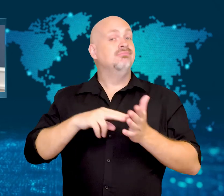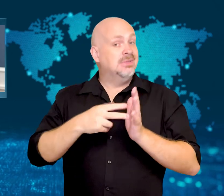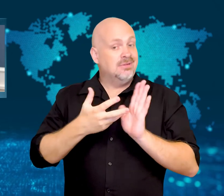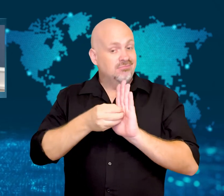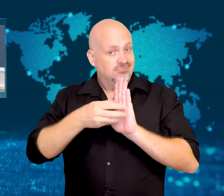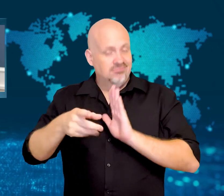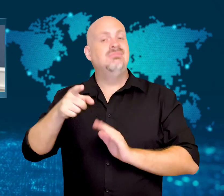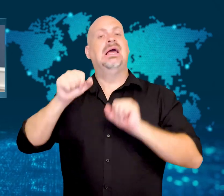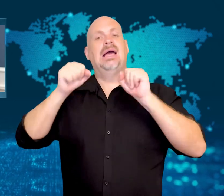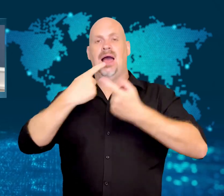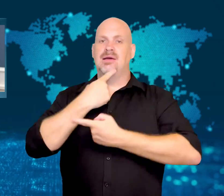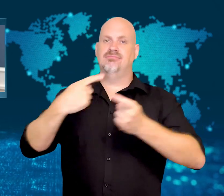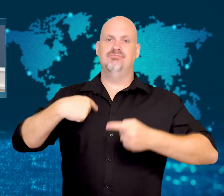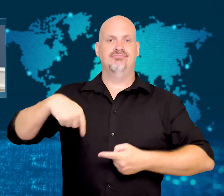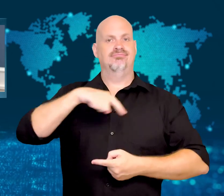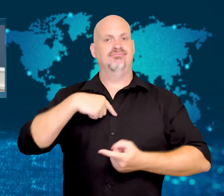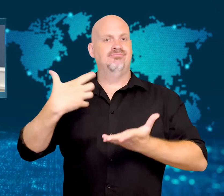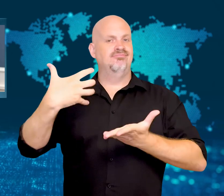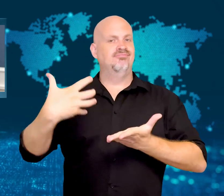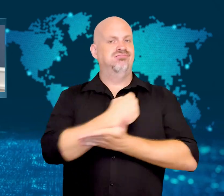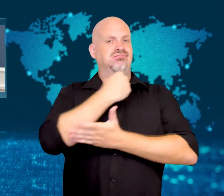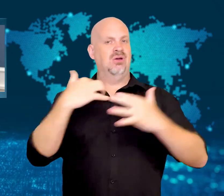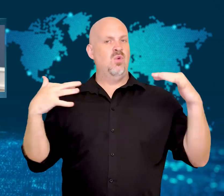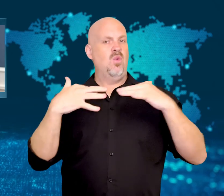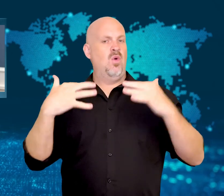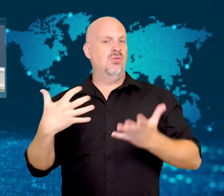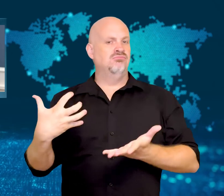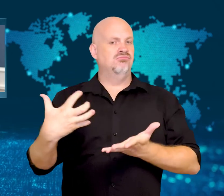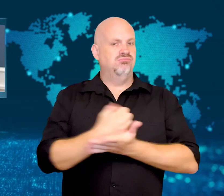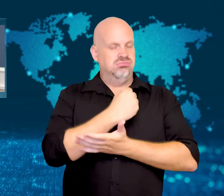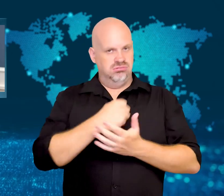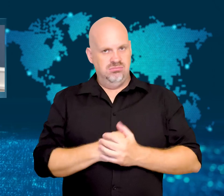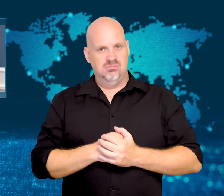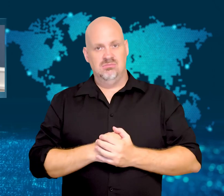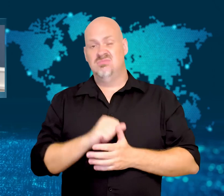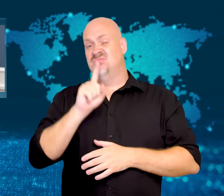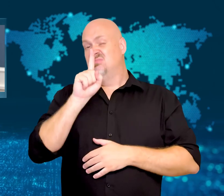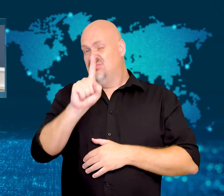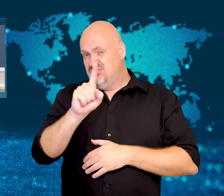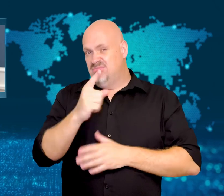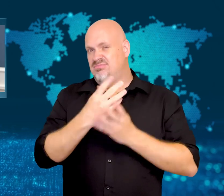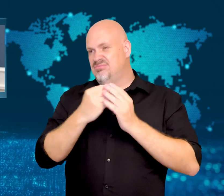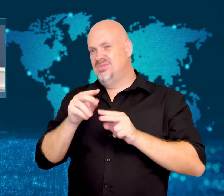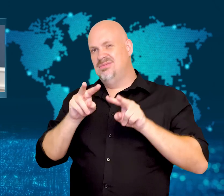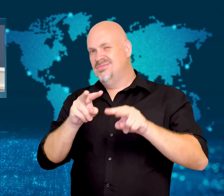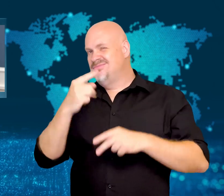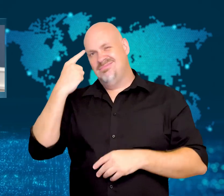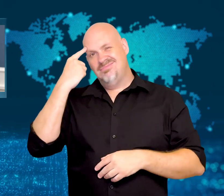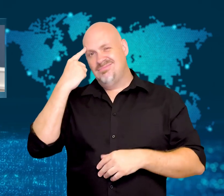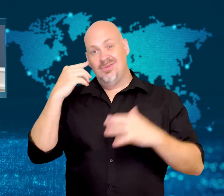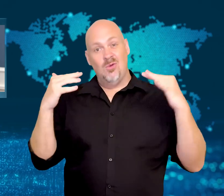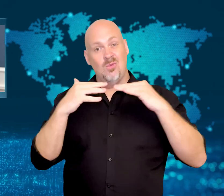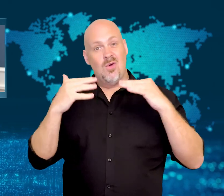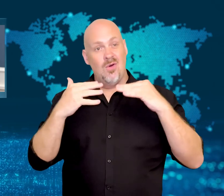However, others believe the war will continue.